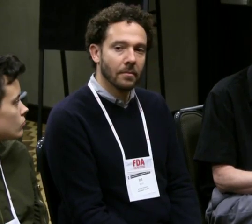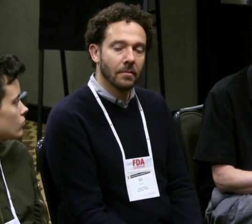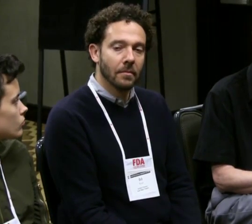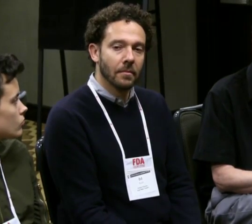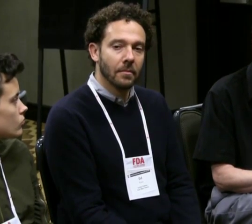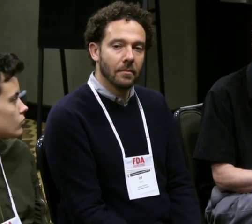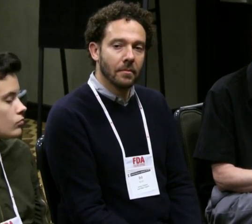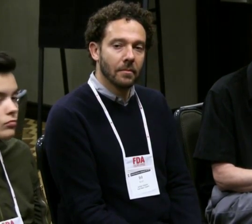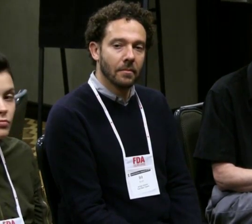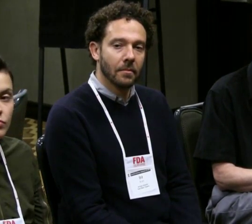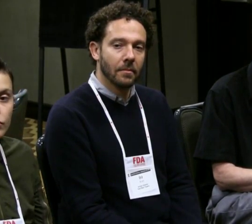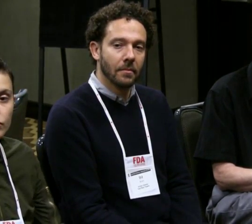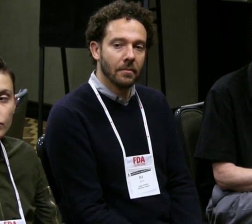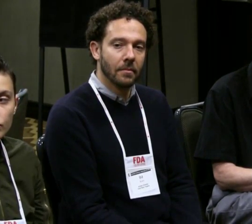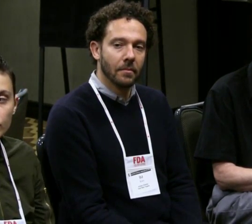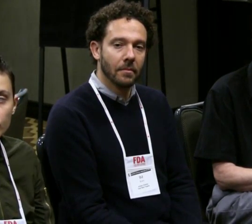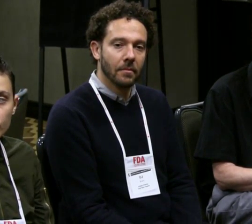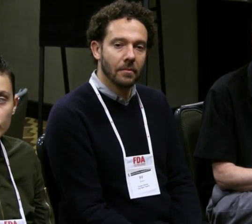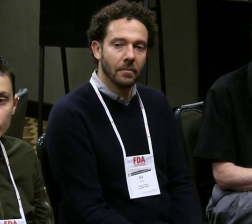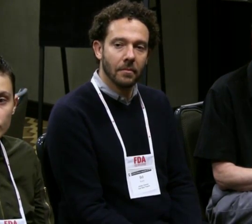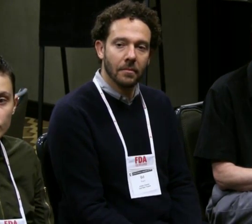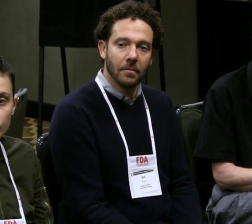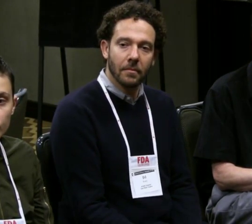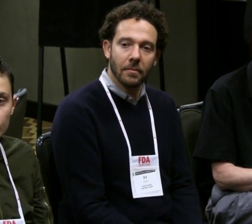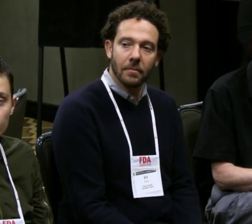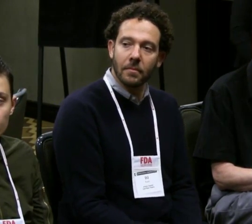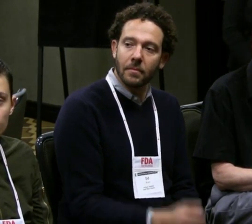and it's important to have access to them early on set.